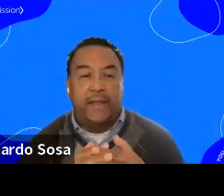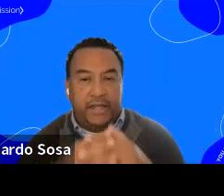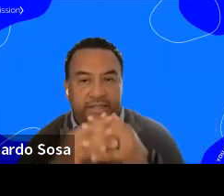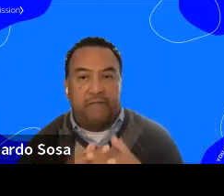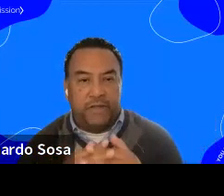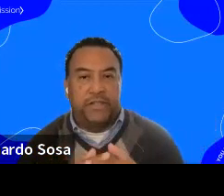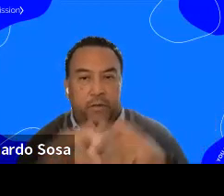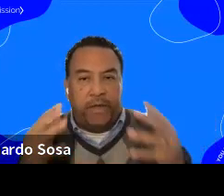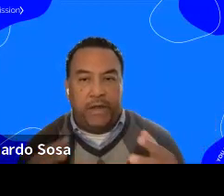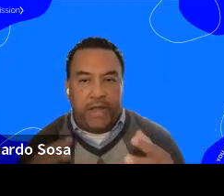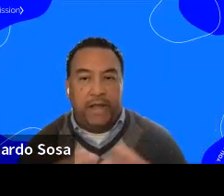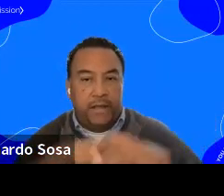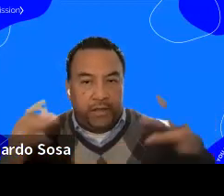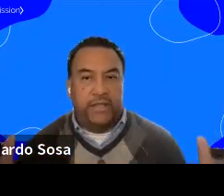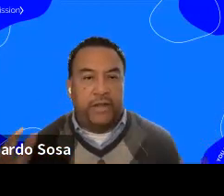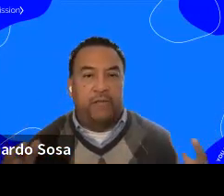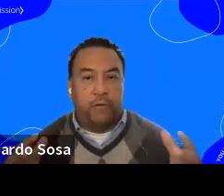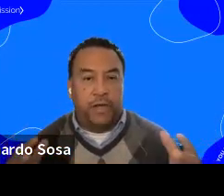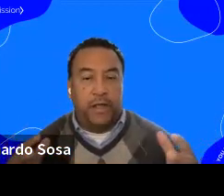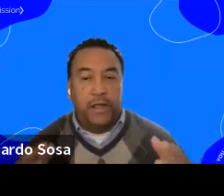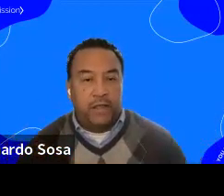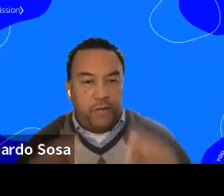that in San Francisco Bay area in the State of California.